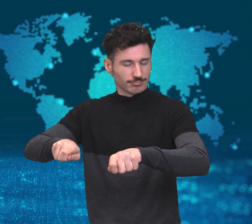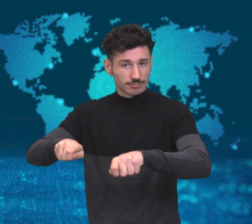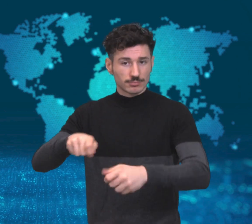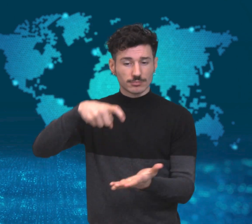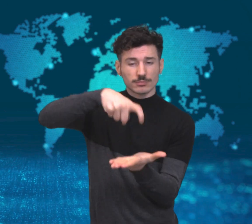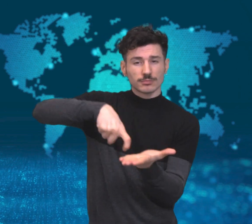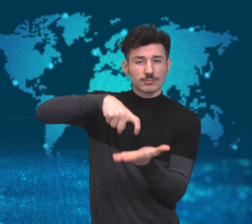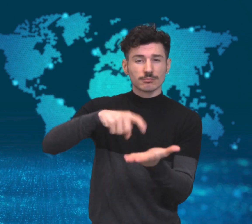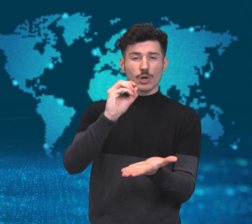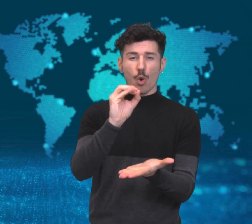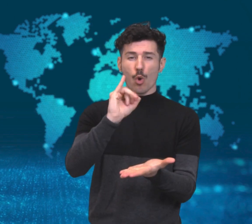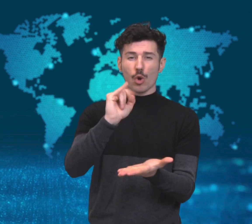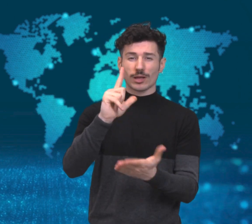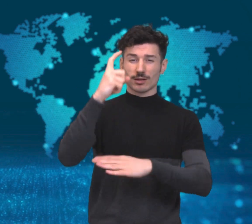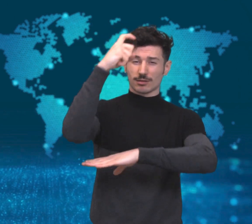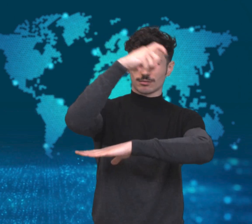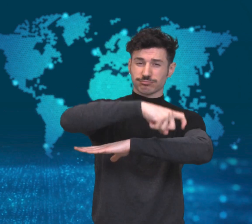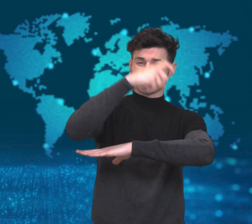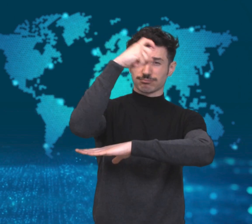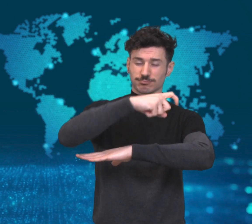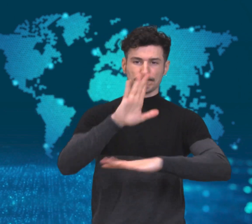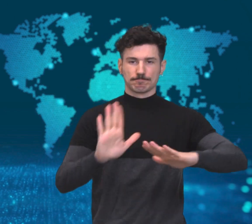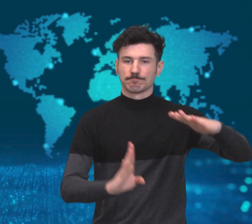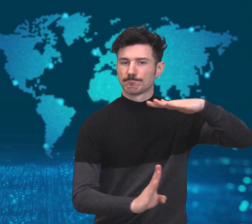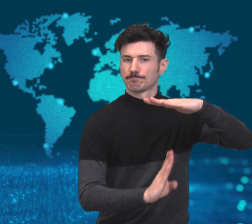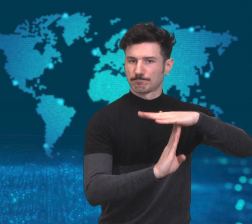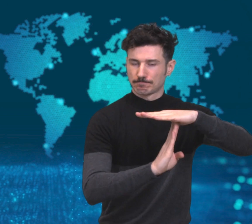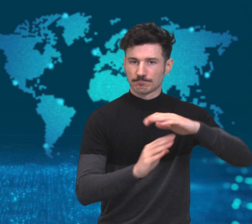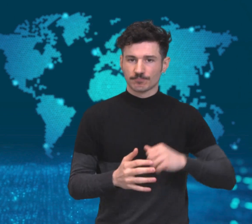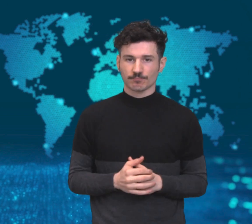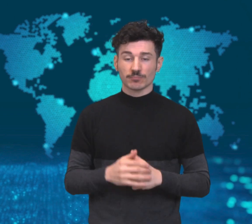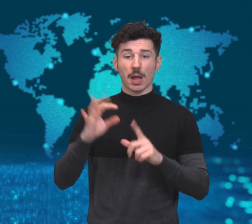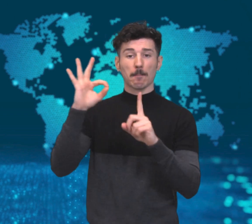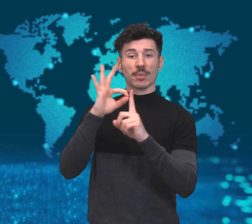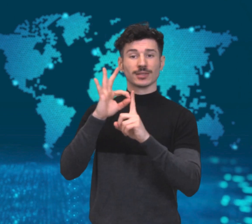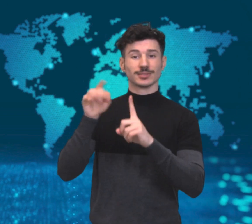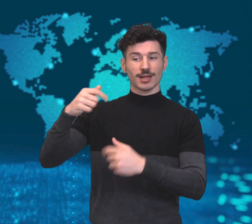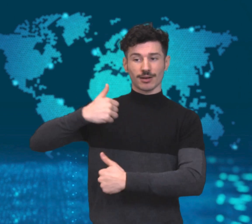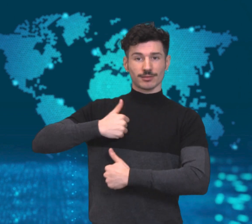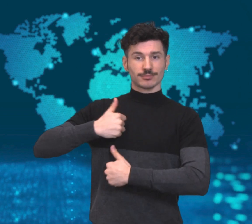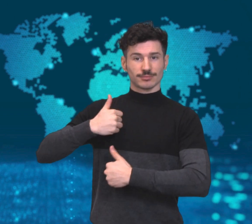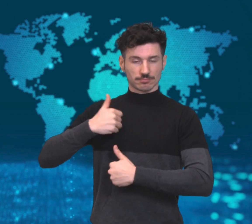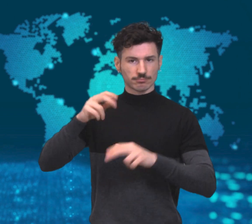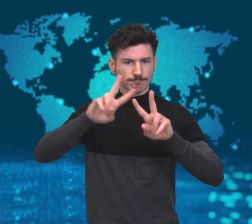Schools and factories were closed, and oil refineries